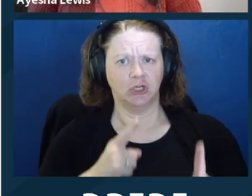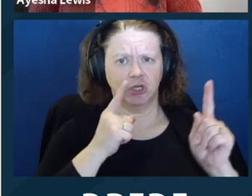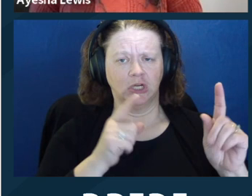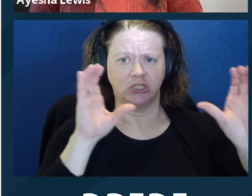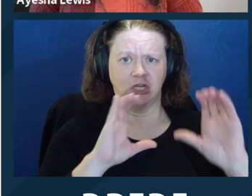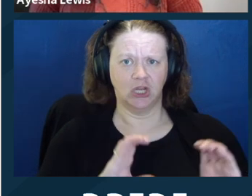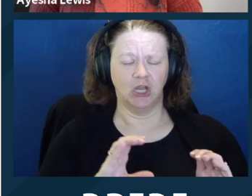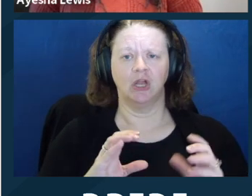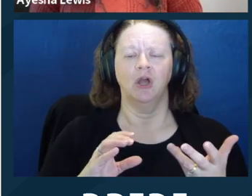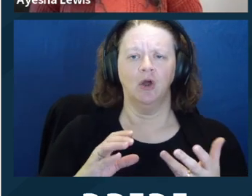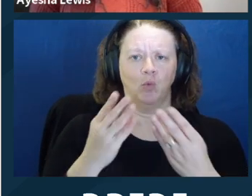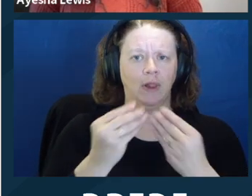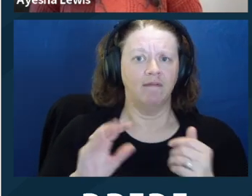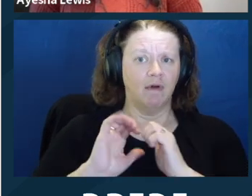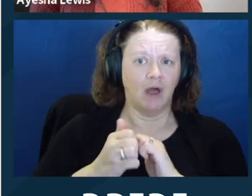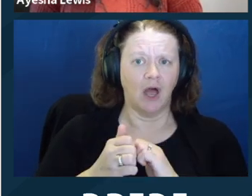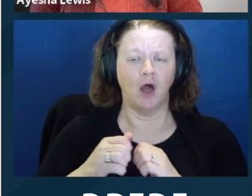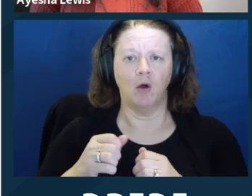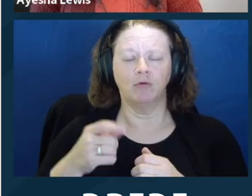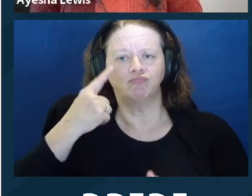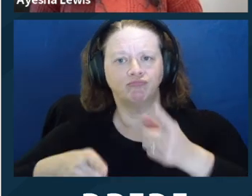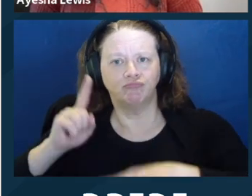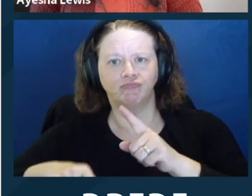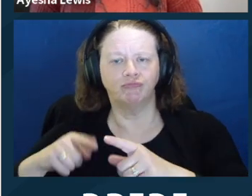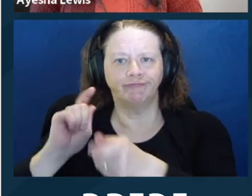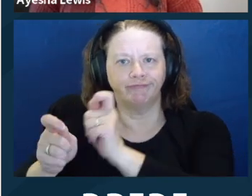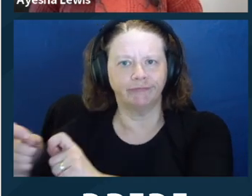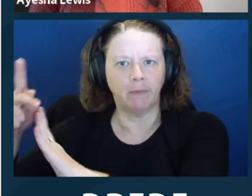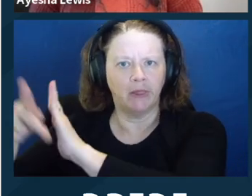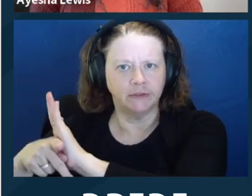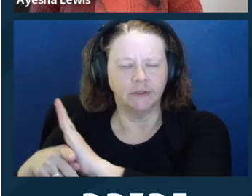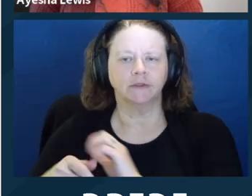happened to them. But in this case, we are not asking for money. We are just asking for